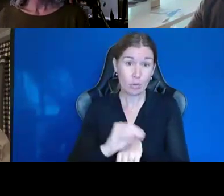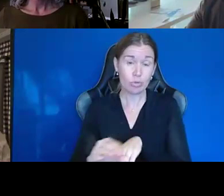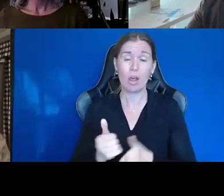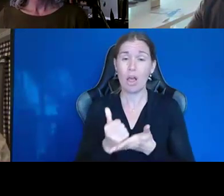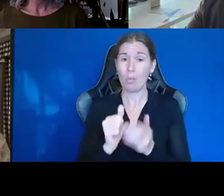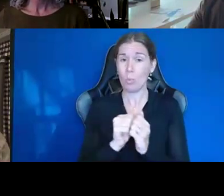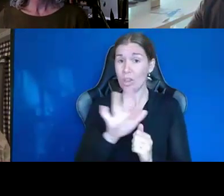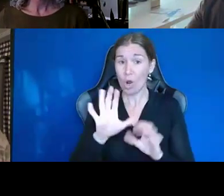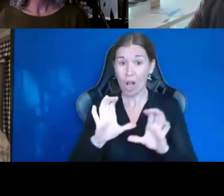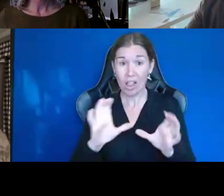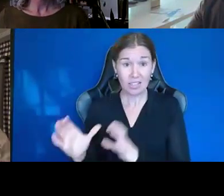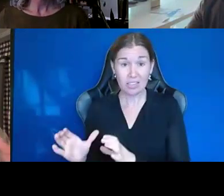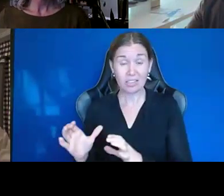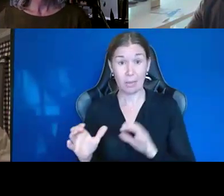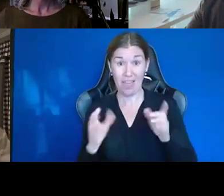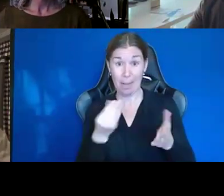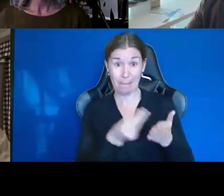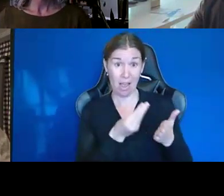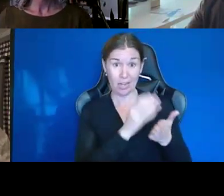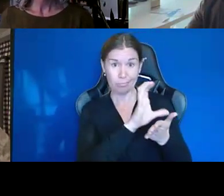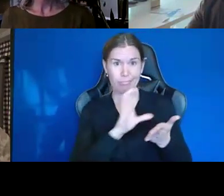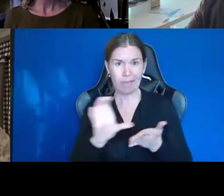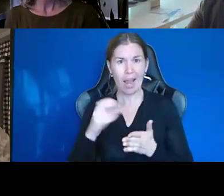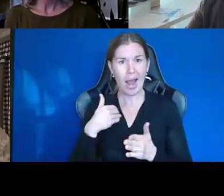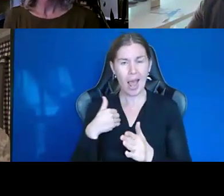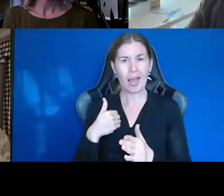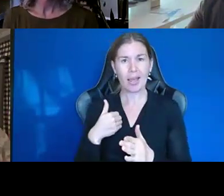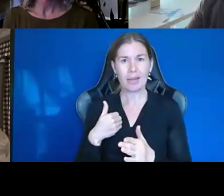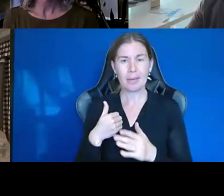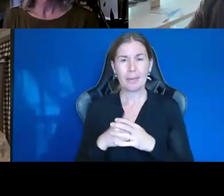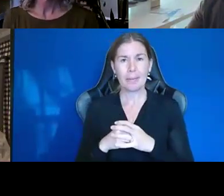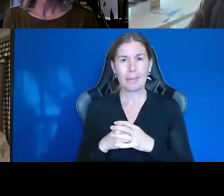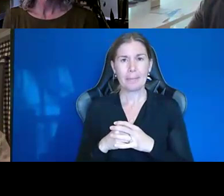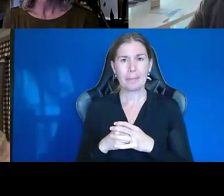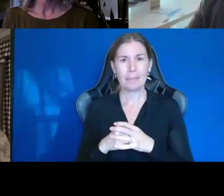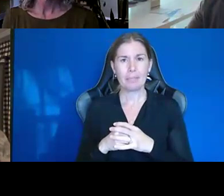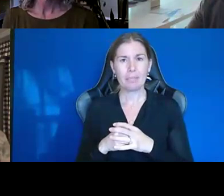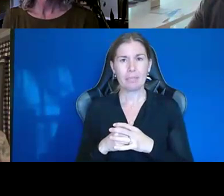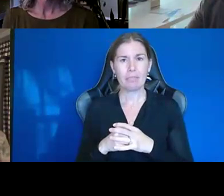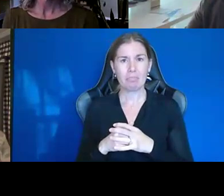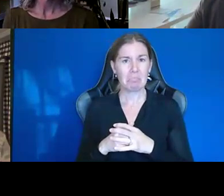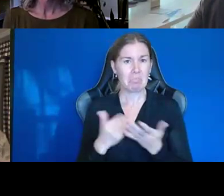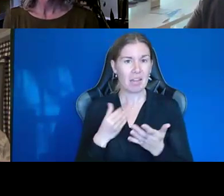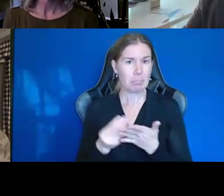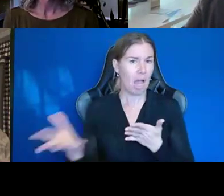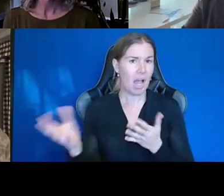I take that money, if we need it, and expand, you know, into more things for us to sell.